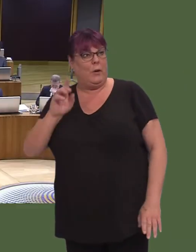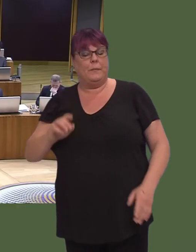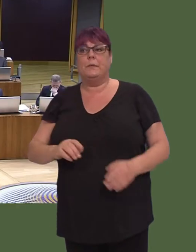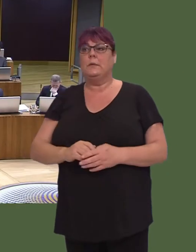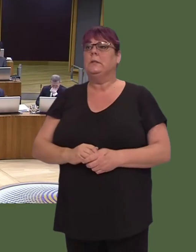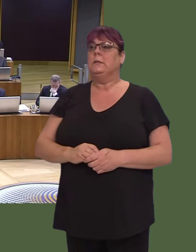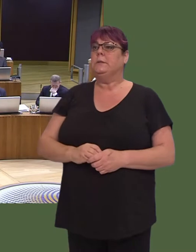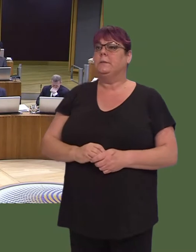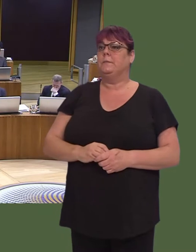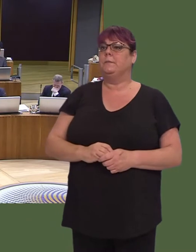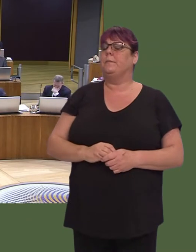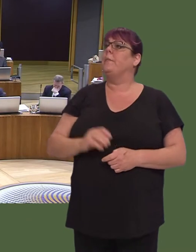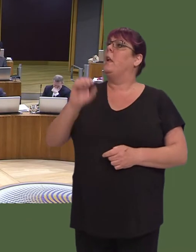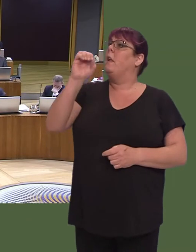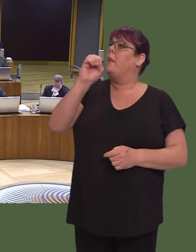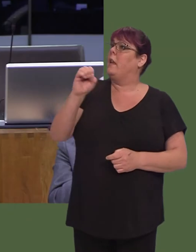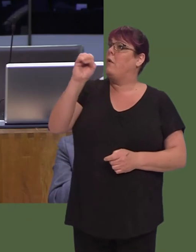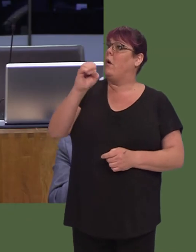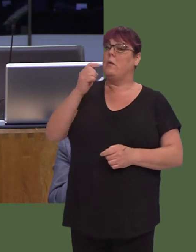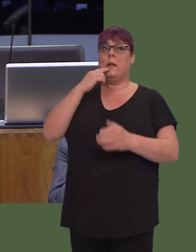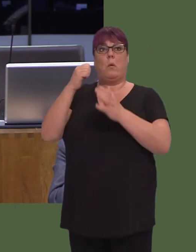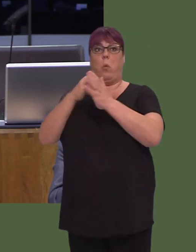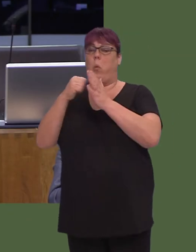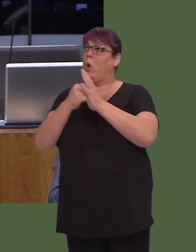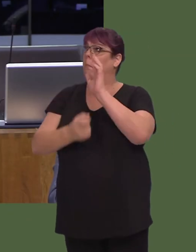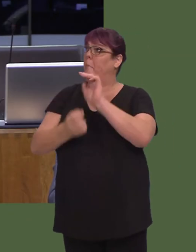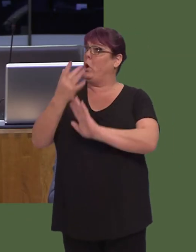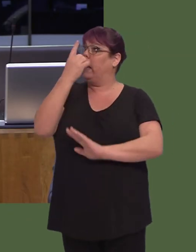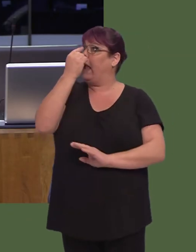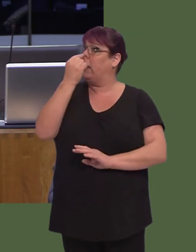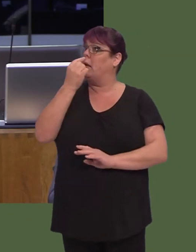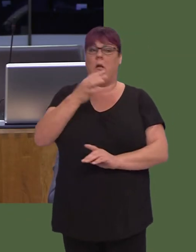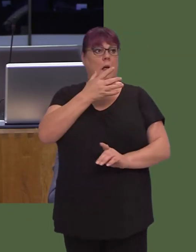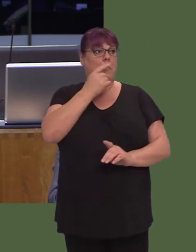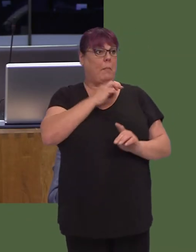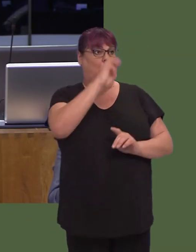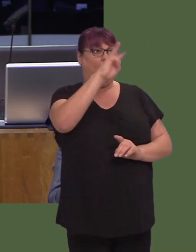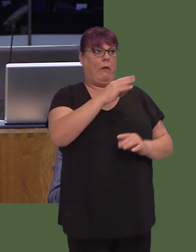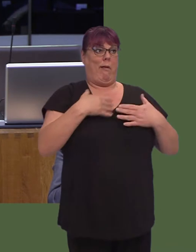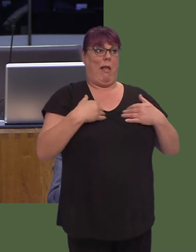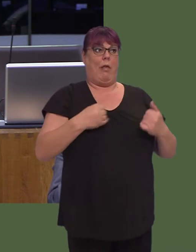Thank you, Gareth. Gareth Bennett AM: And yet the EU supports wood burning, and we have people in Wales facing potential health risks as a result of that wood burning.